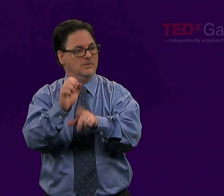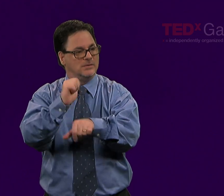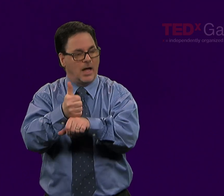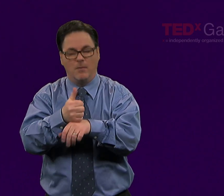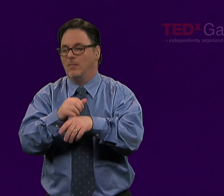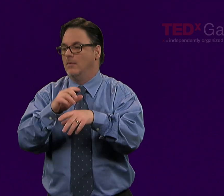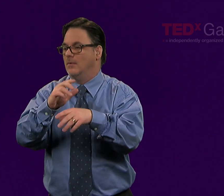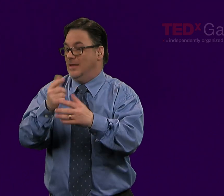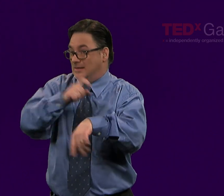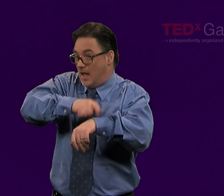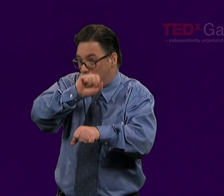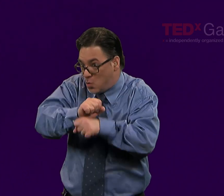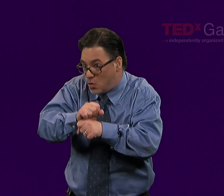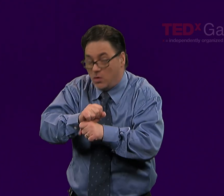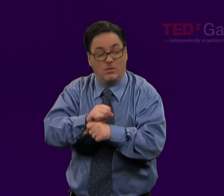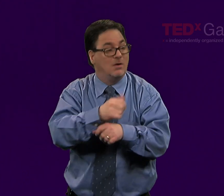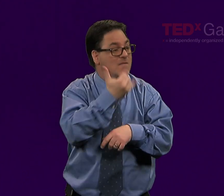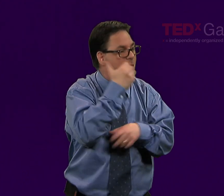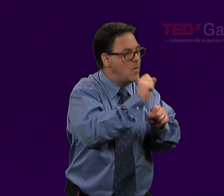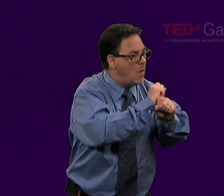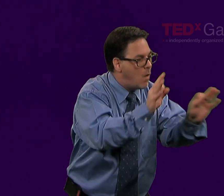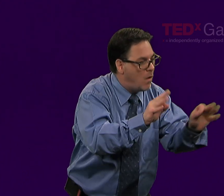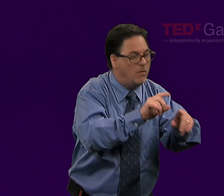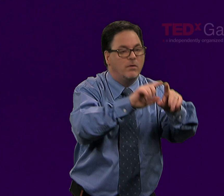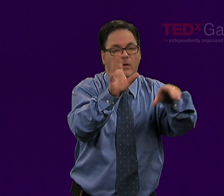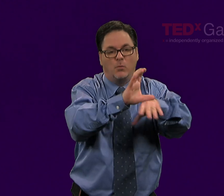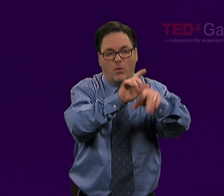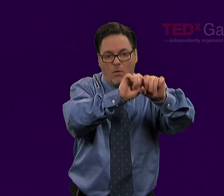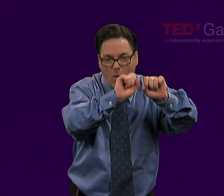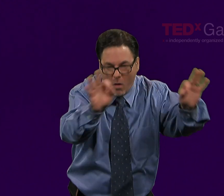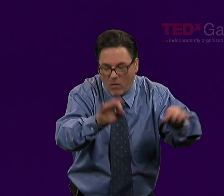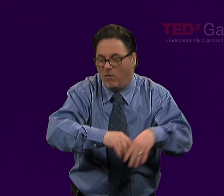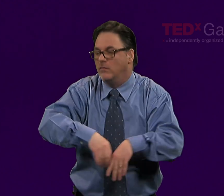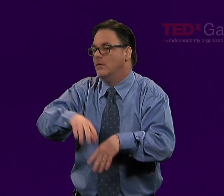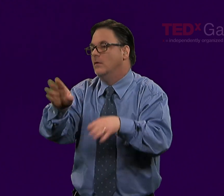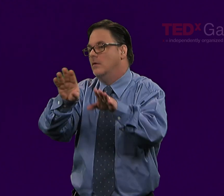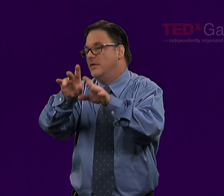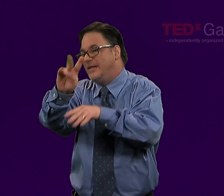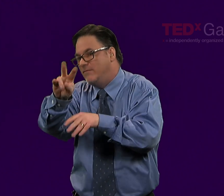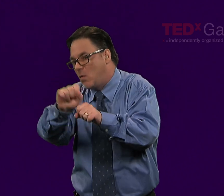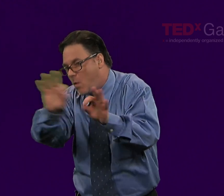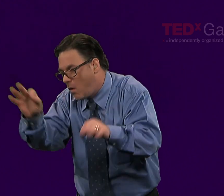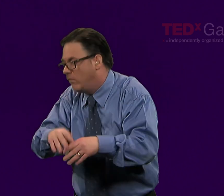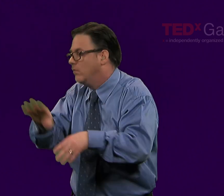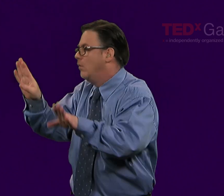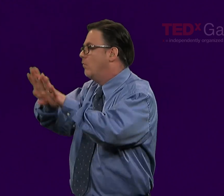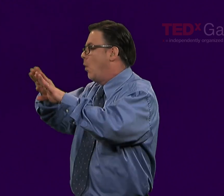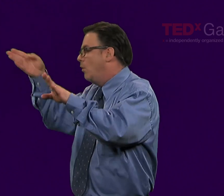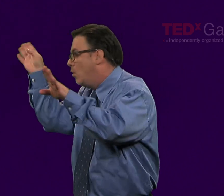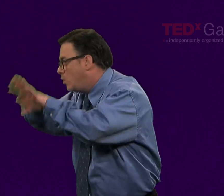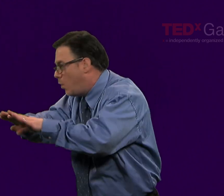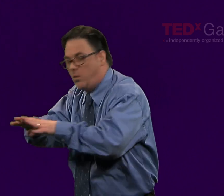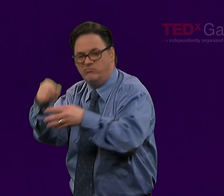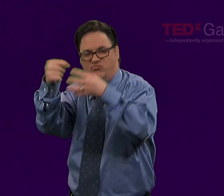to get back in focus. So we have to think about how we set our environment: Do we turn our computers or phones or TVs and all of our devices off?